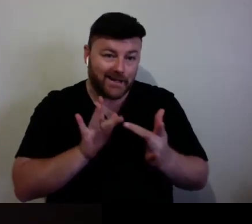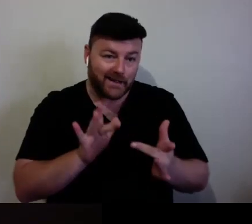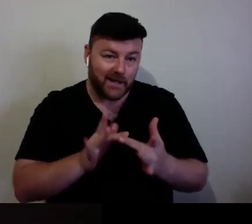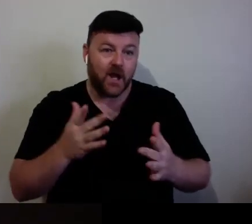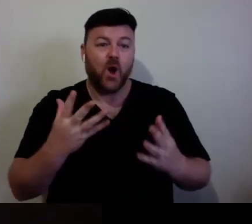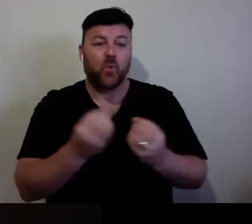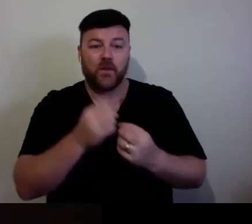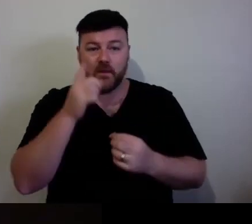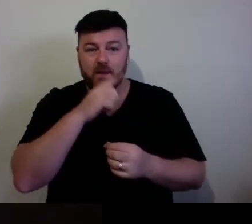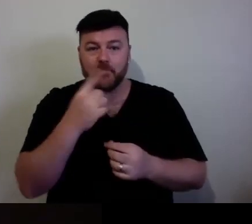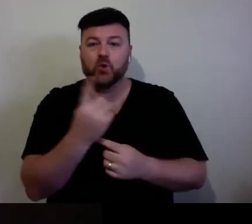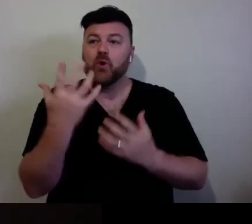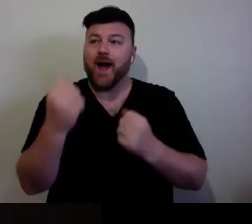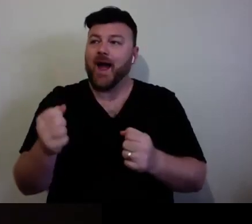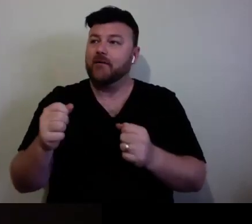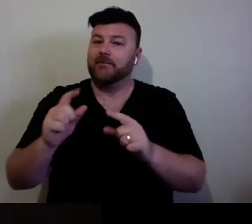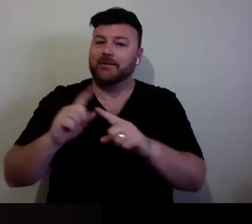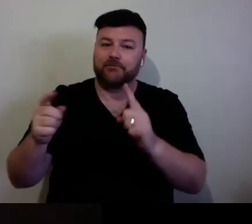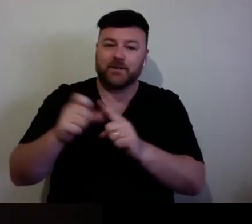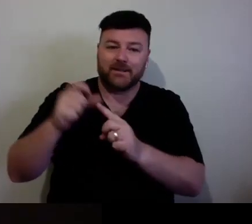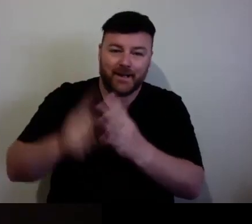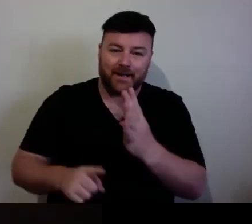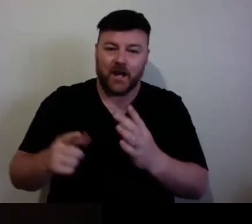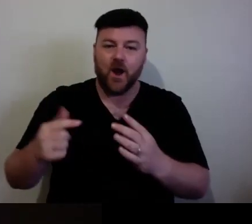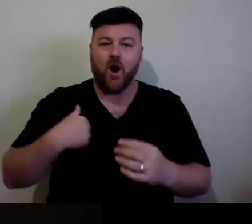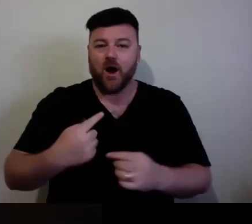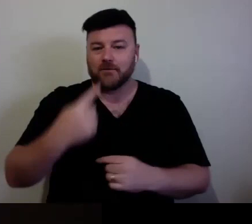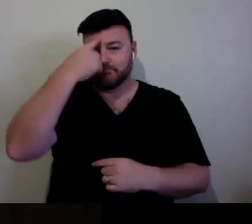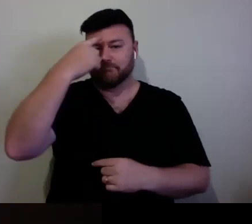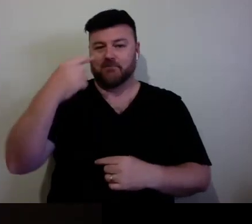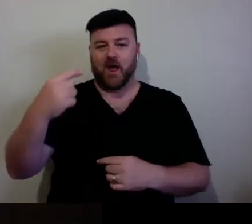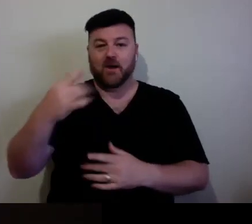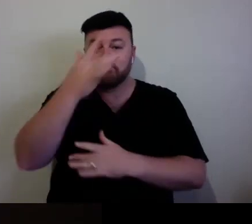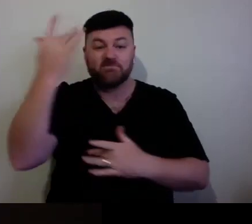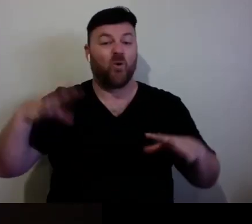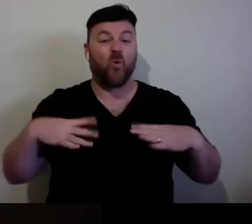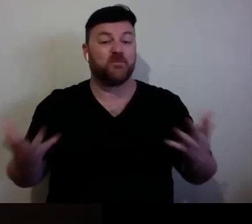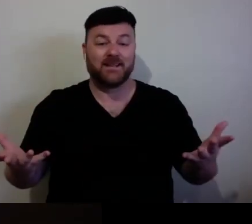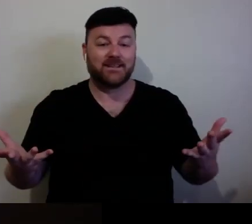needs, then it becomes automatic, you know, in there. I'm trying to